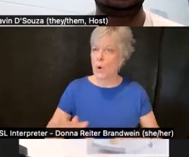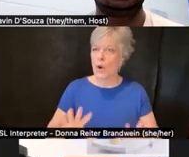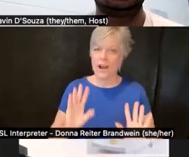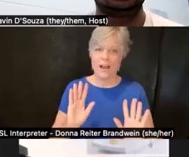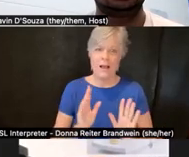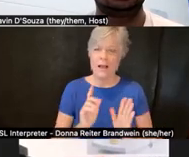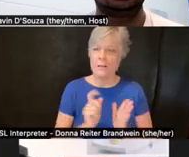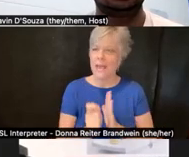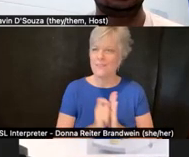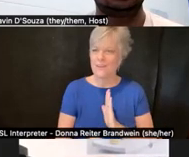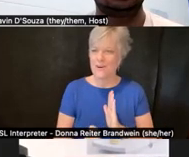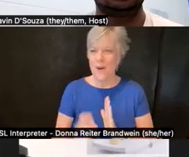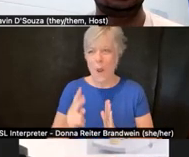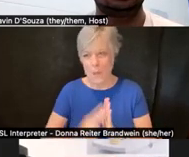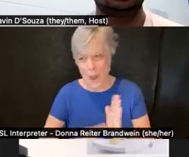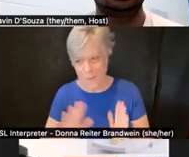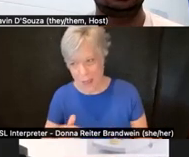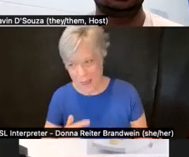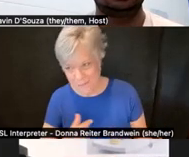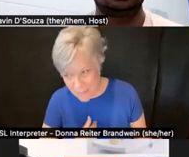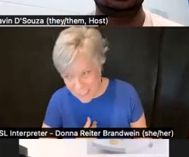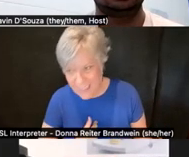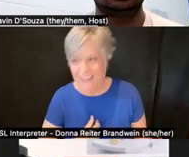I'm very honored to have had the privilege of doing that.